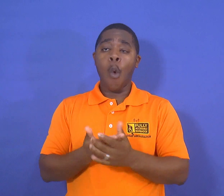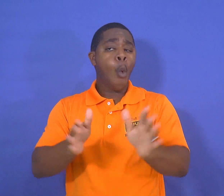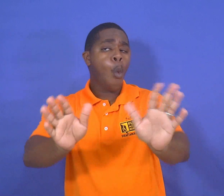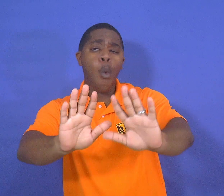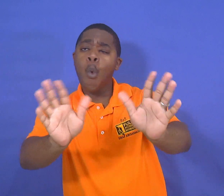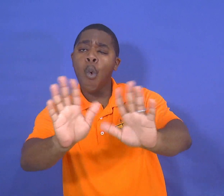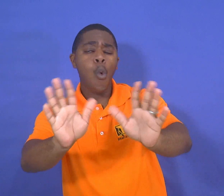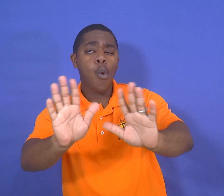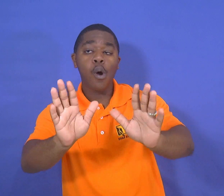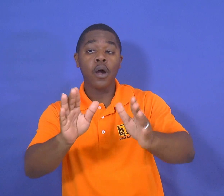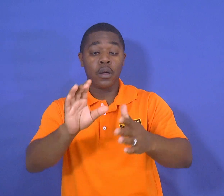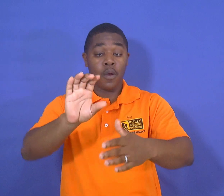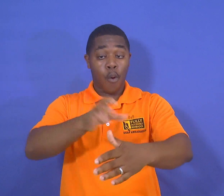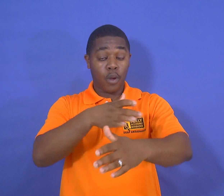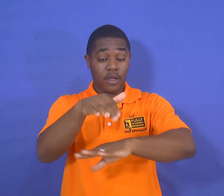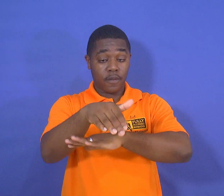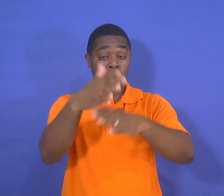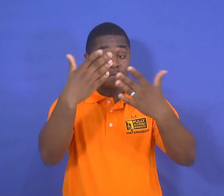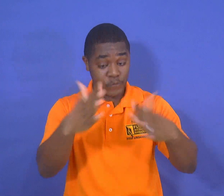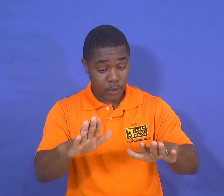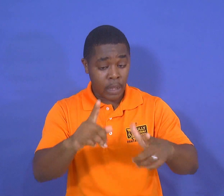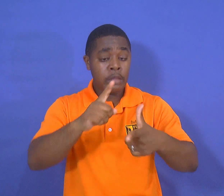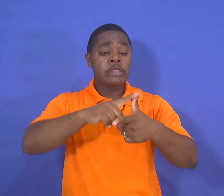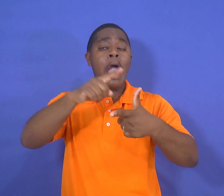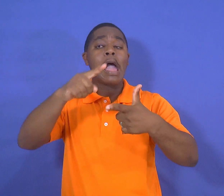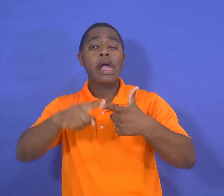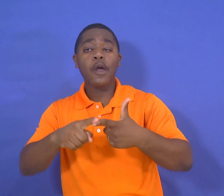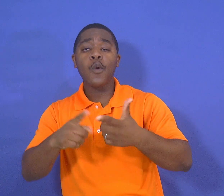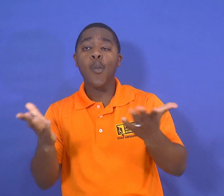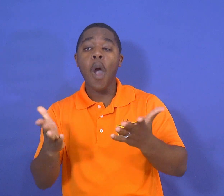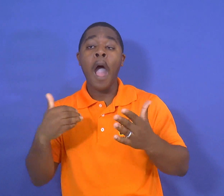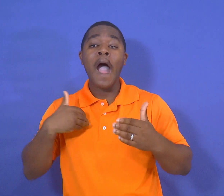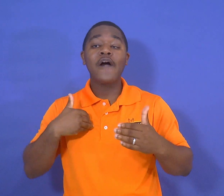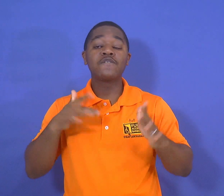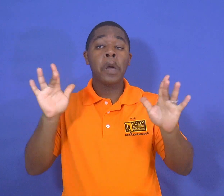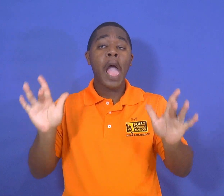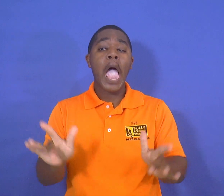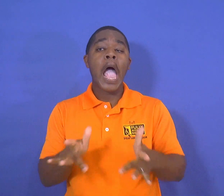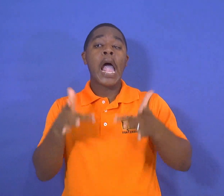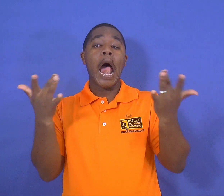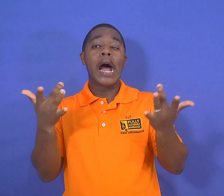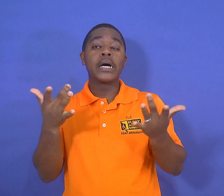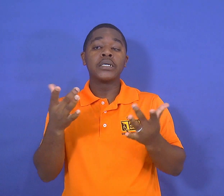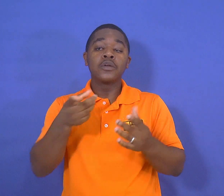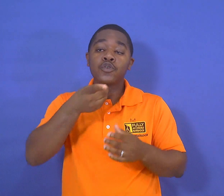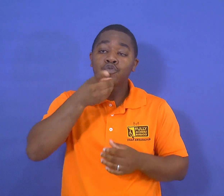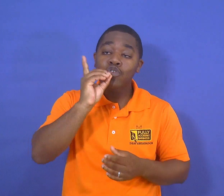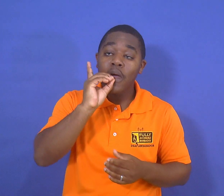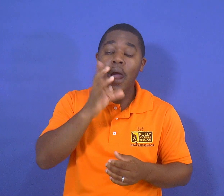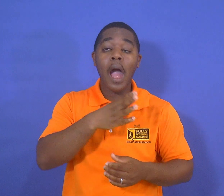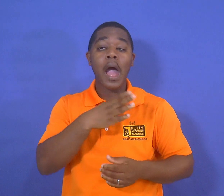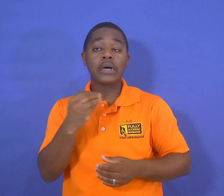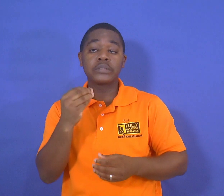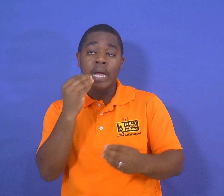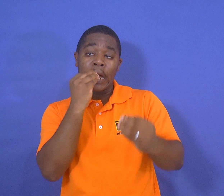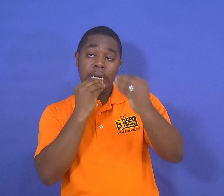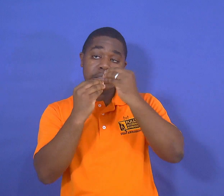the contract is not the only thing that will be happening in the evening after the concert there will be light refreshments